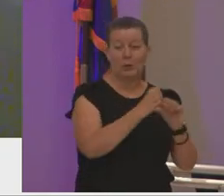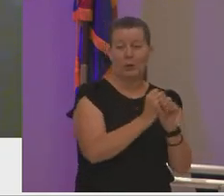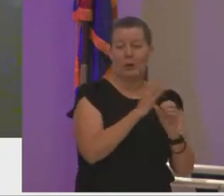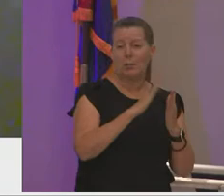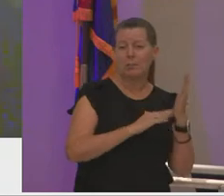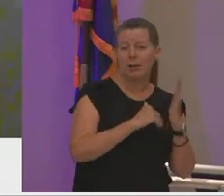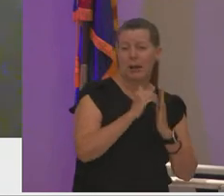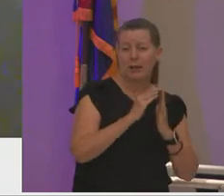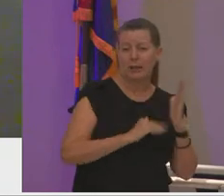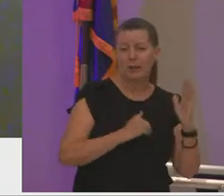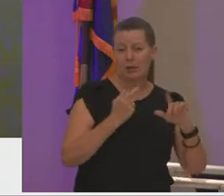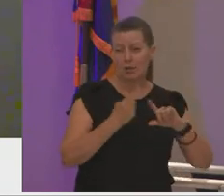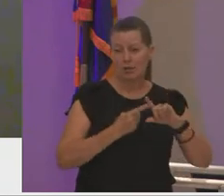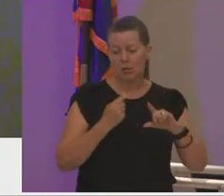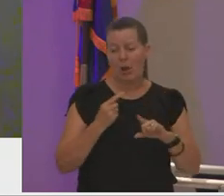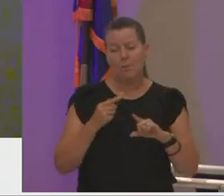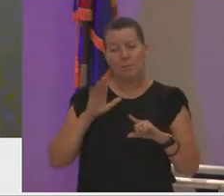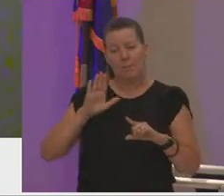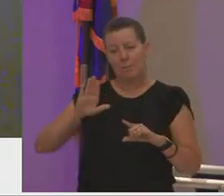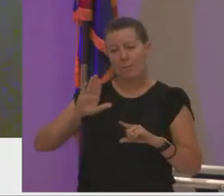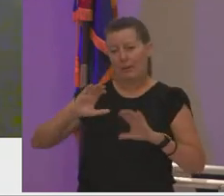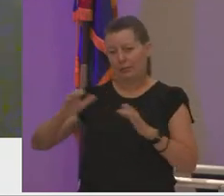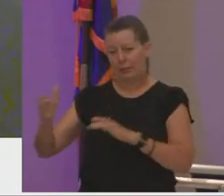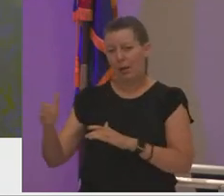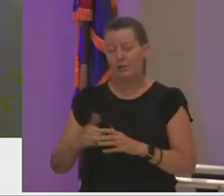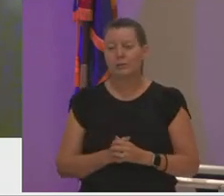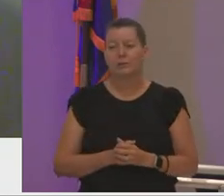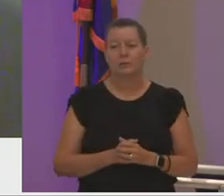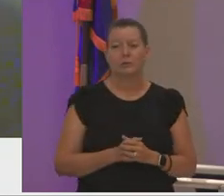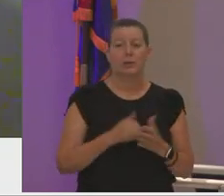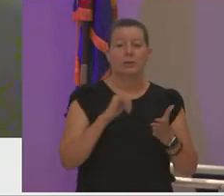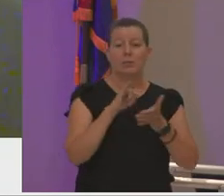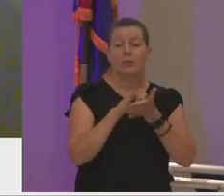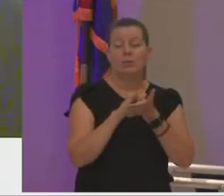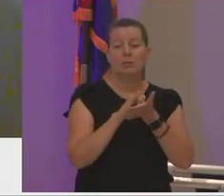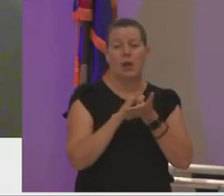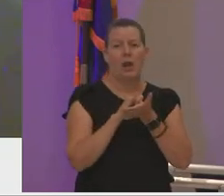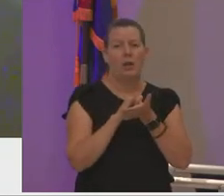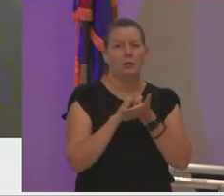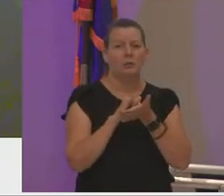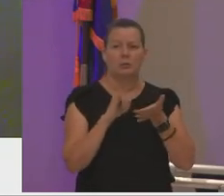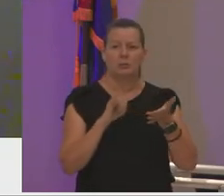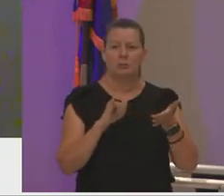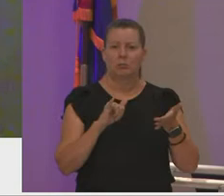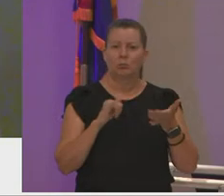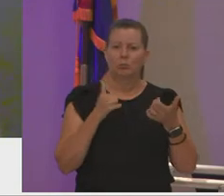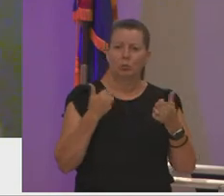one of kai kim's classes and it was the marker of truly starting to find my voice as a creator